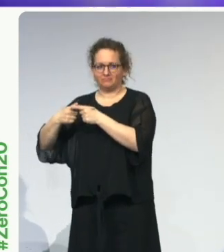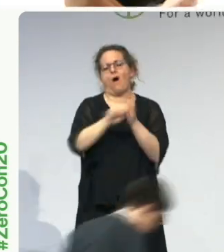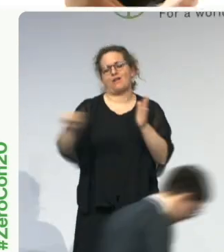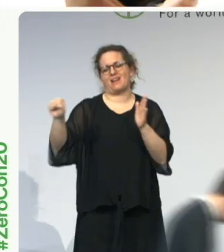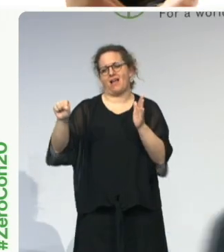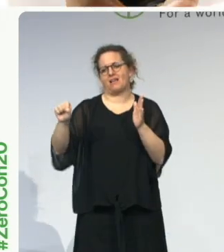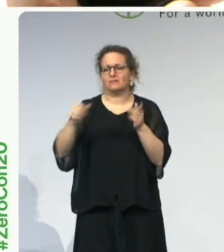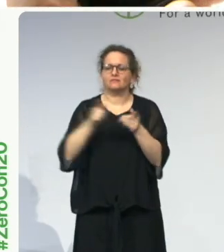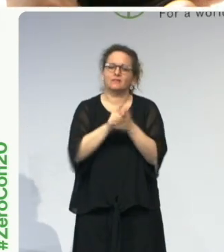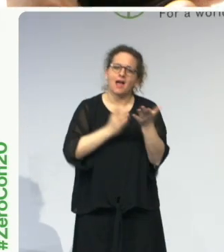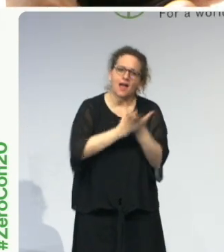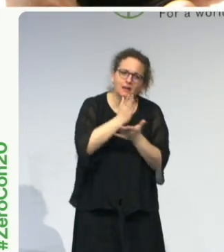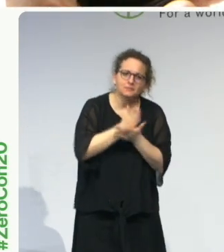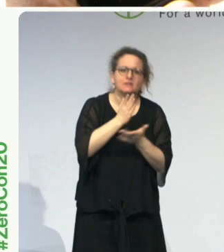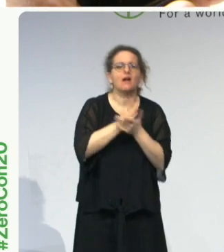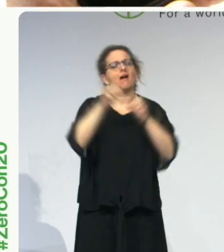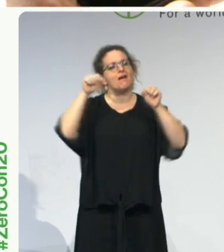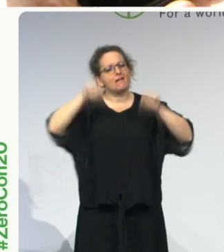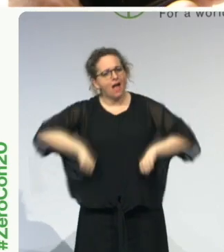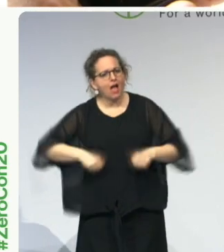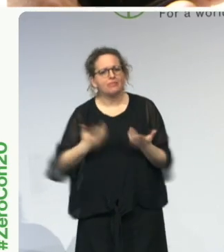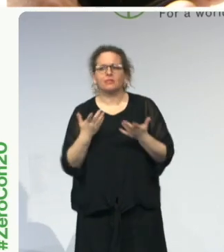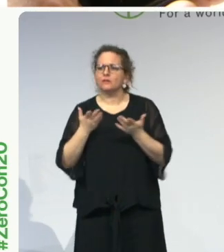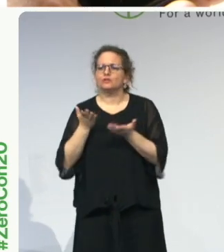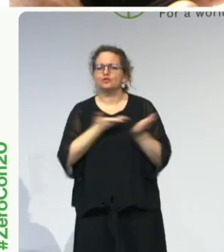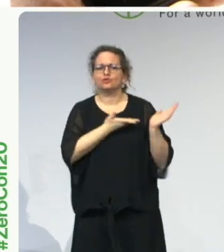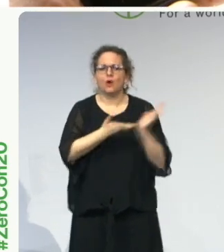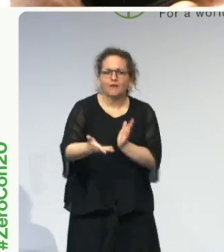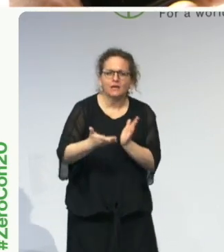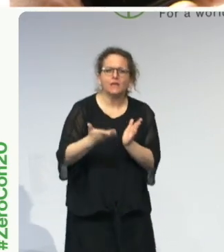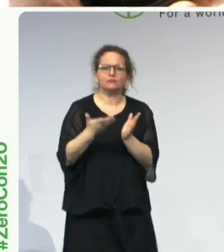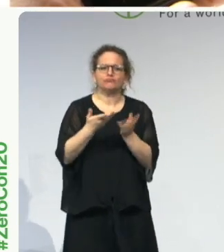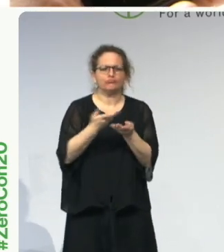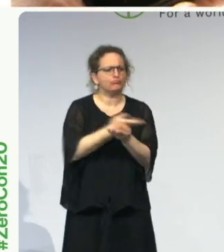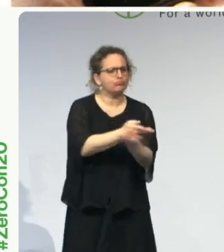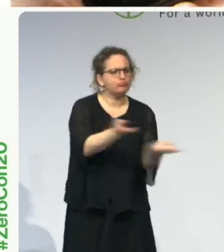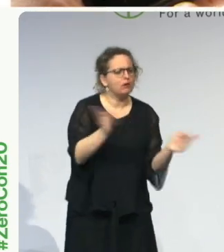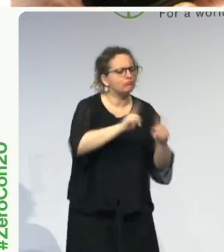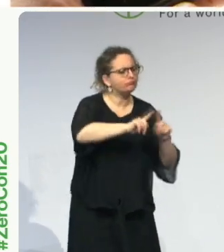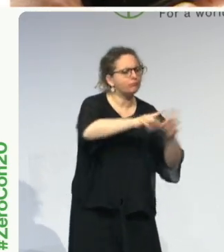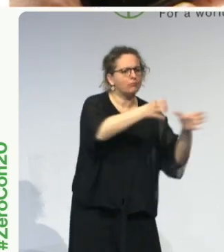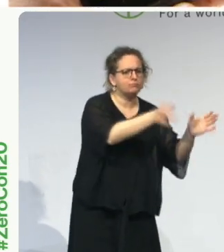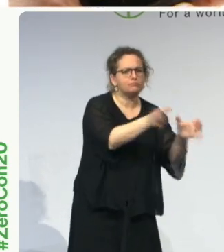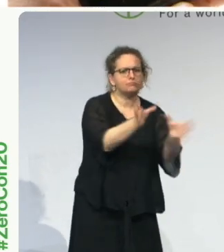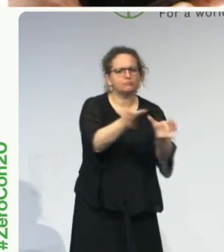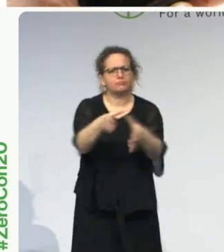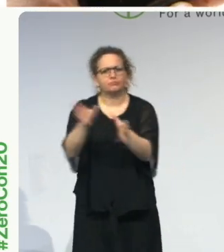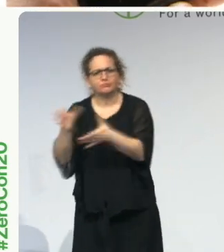we are hopeful these solutions can be used to speed up the process of implementing the United Nation Convention of the Rights of People with Disabilities.